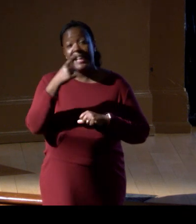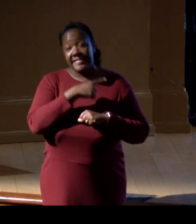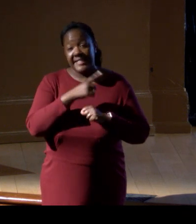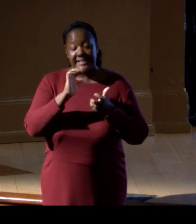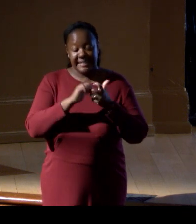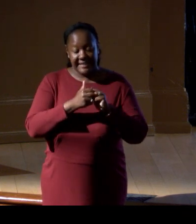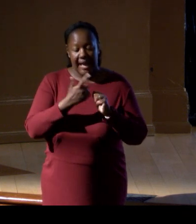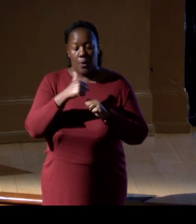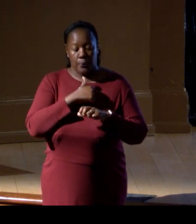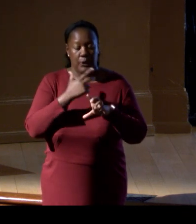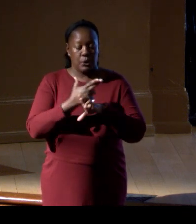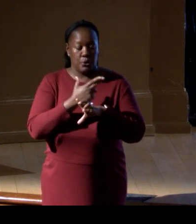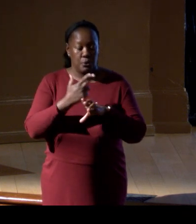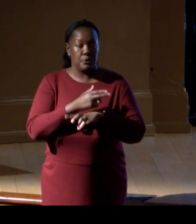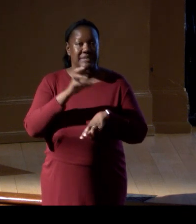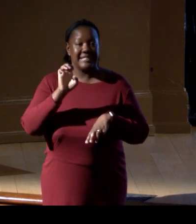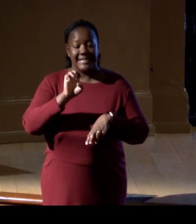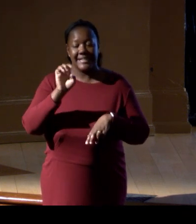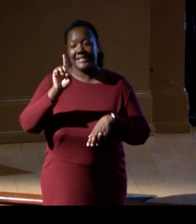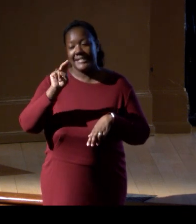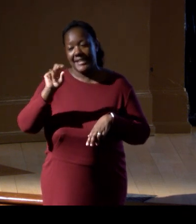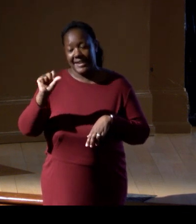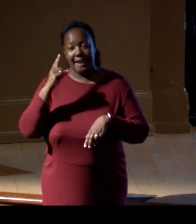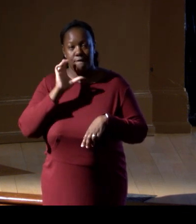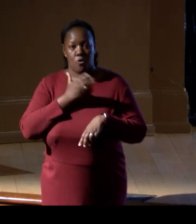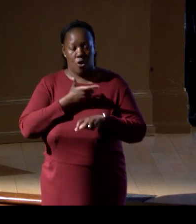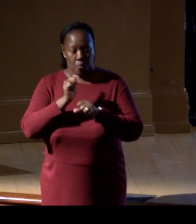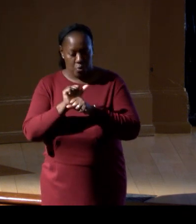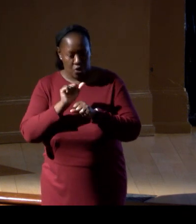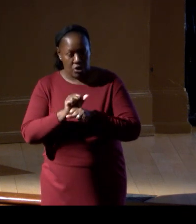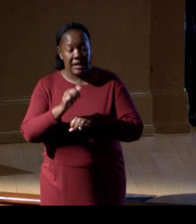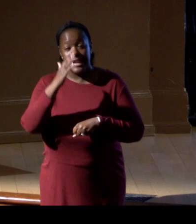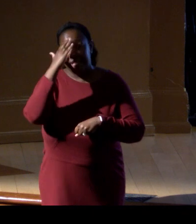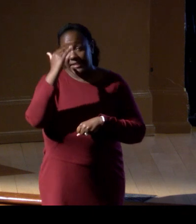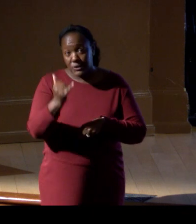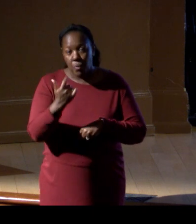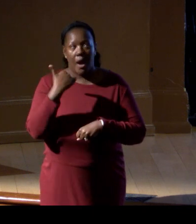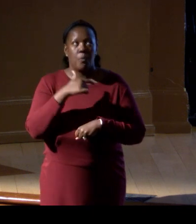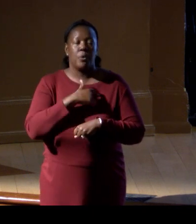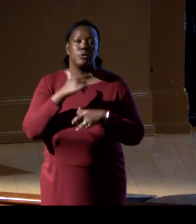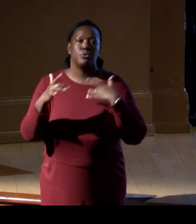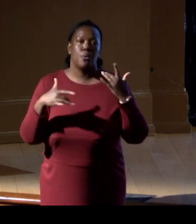we use eDNA for our work. This is why we are so excited about all the developments.